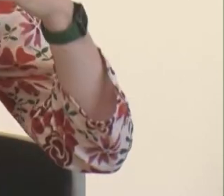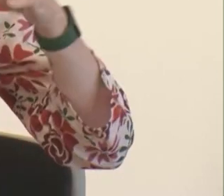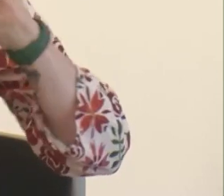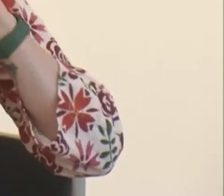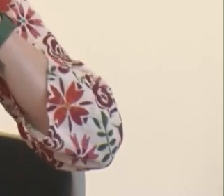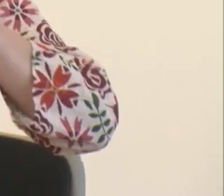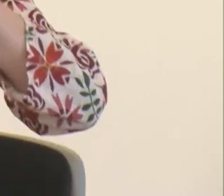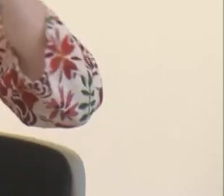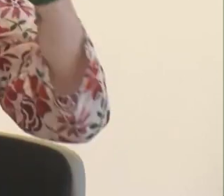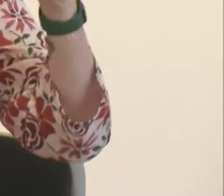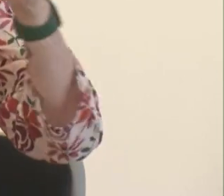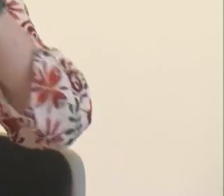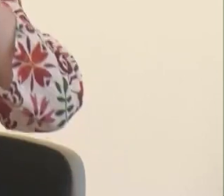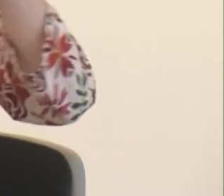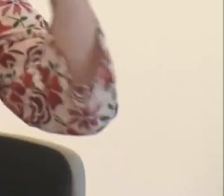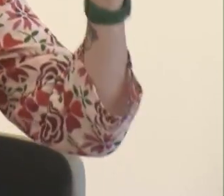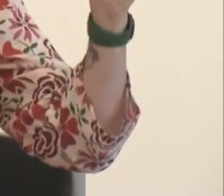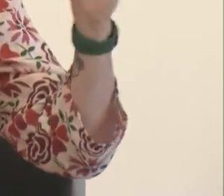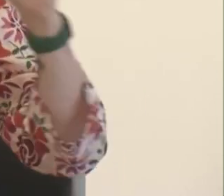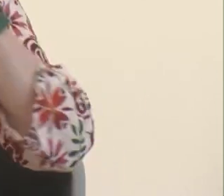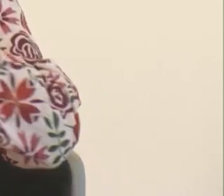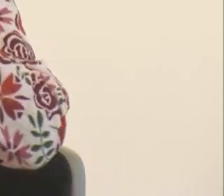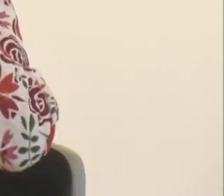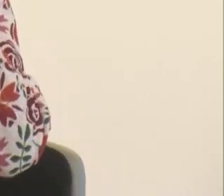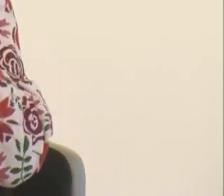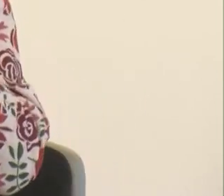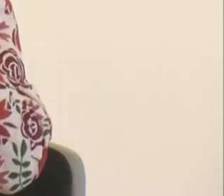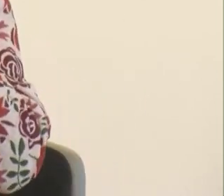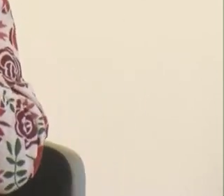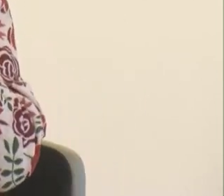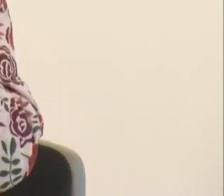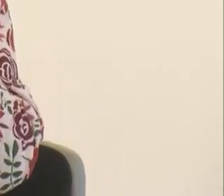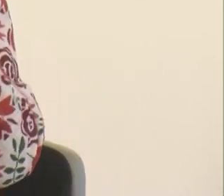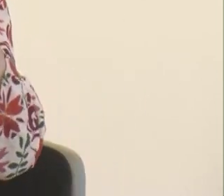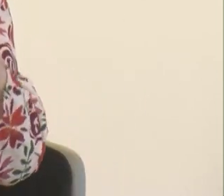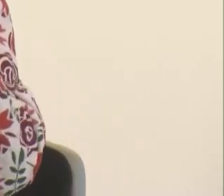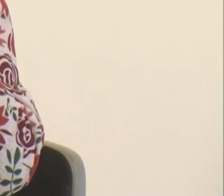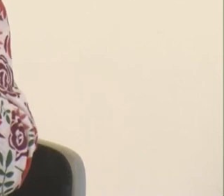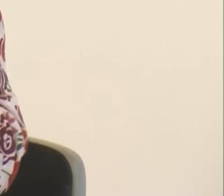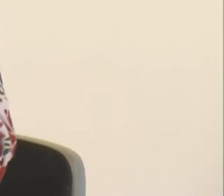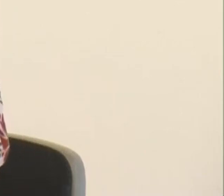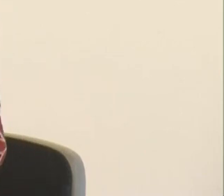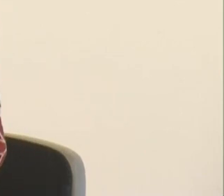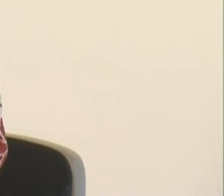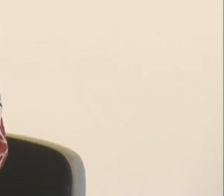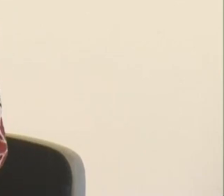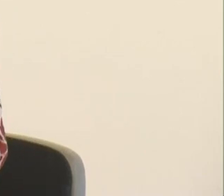our future, so as you keep this future version of yourself in your mind, as you discuss the